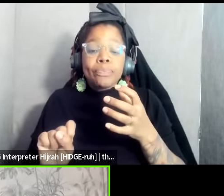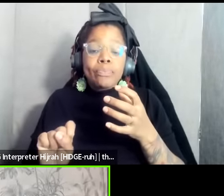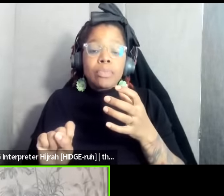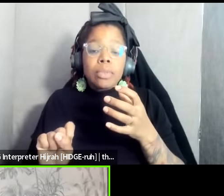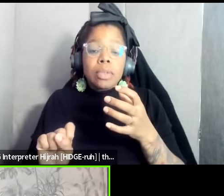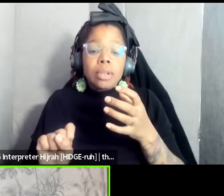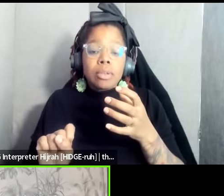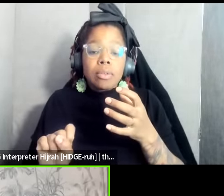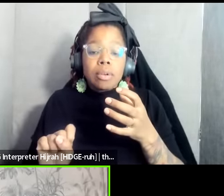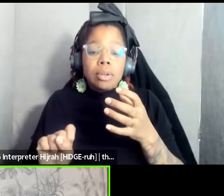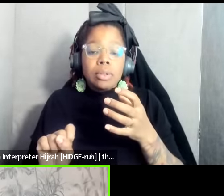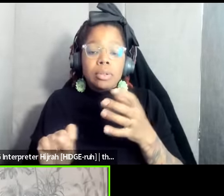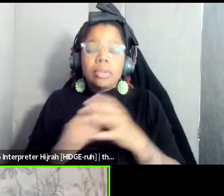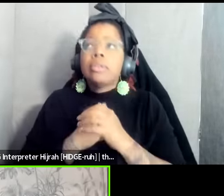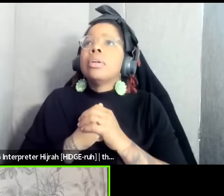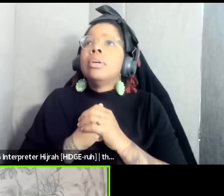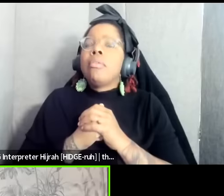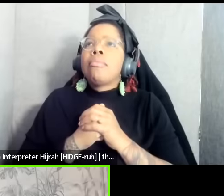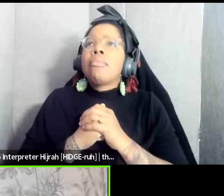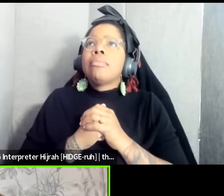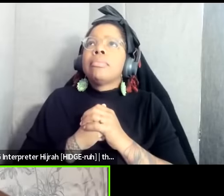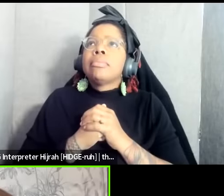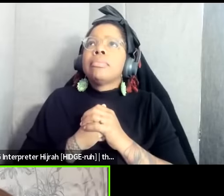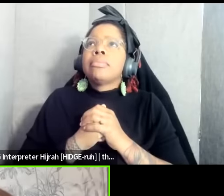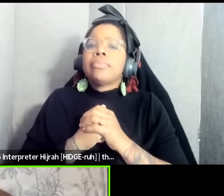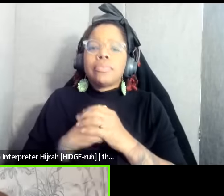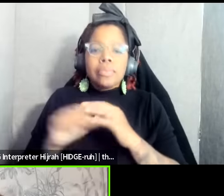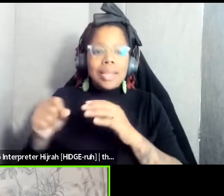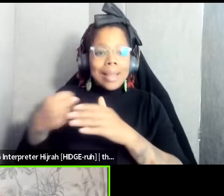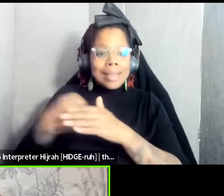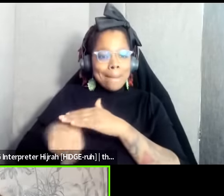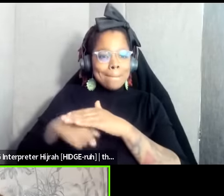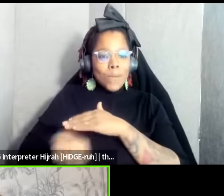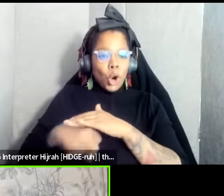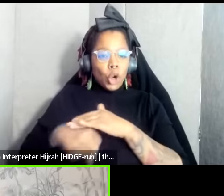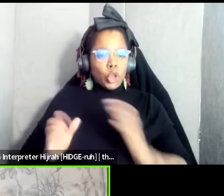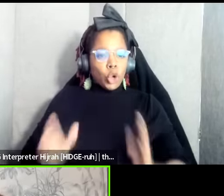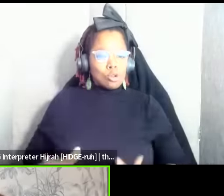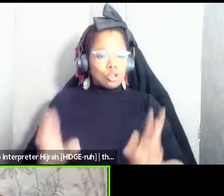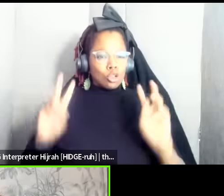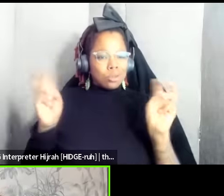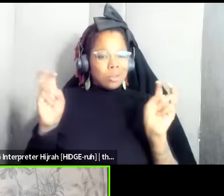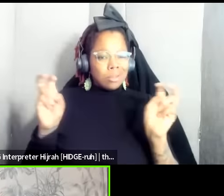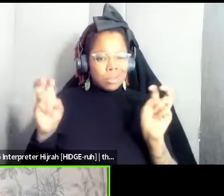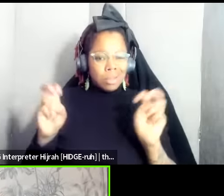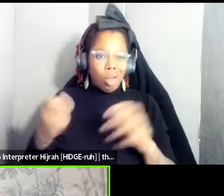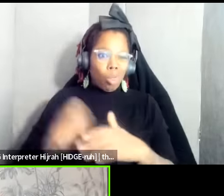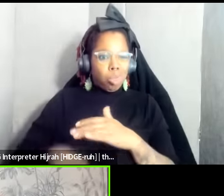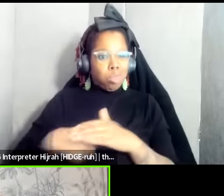yes it's it's the um the birthers right these and giving birth to all of these young people who are